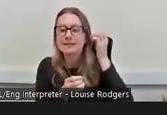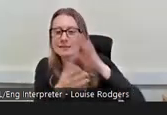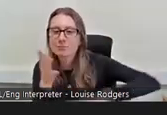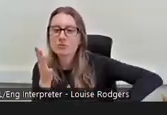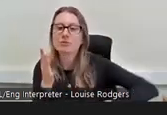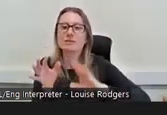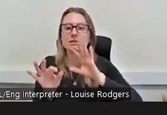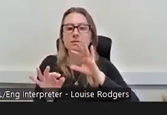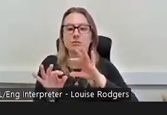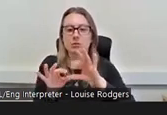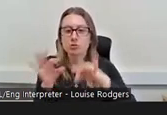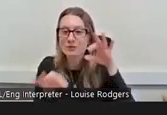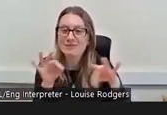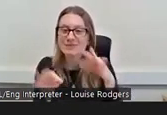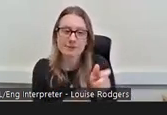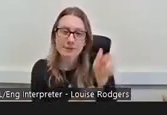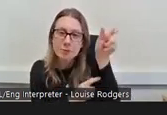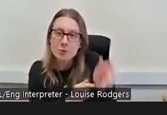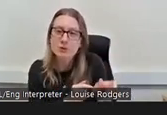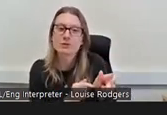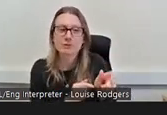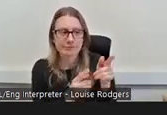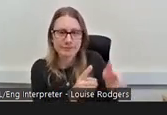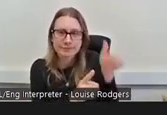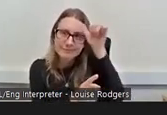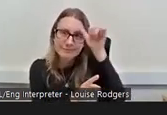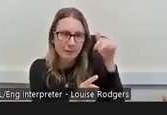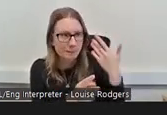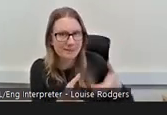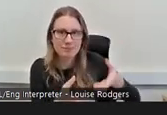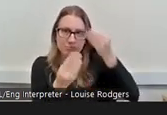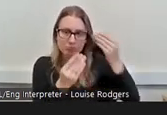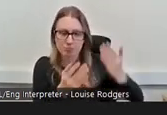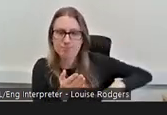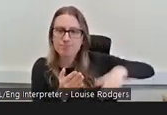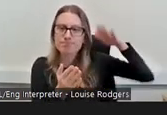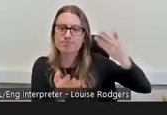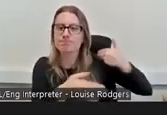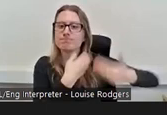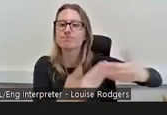of an individual and the knowledge that they've learned from that. So for me I grew